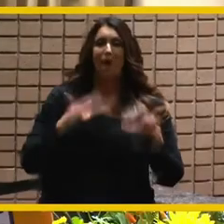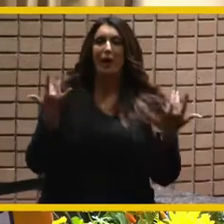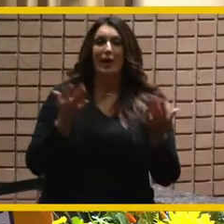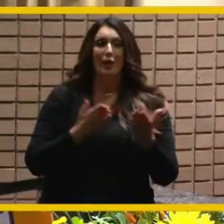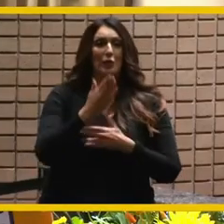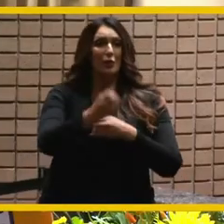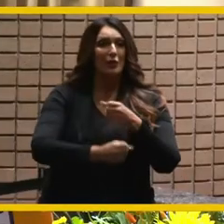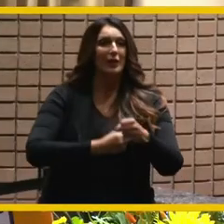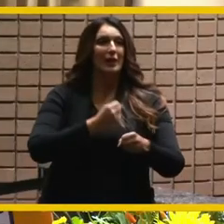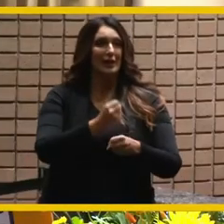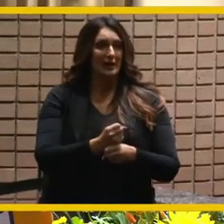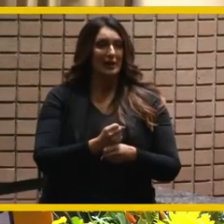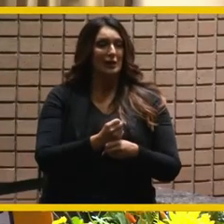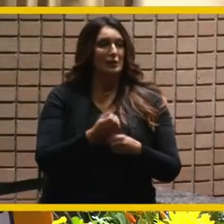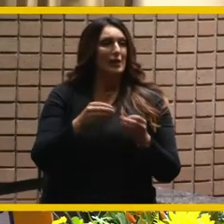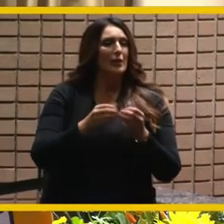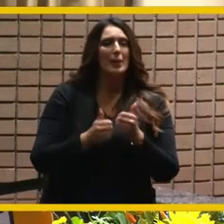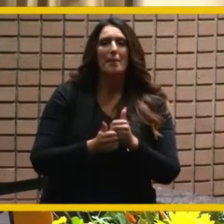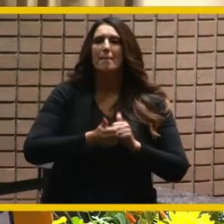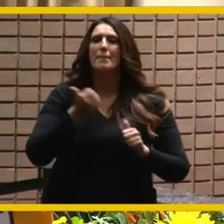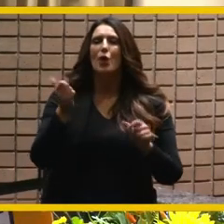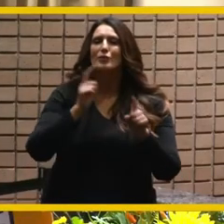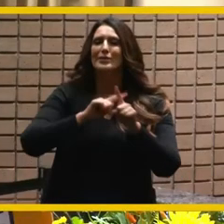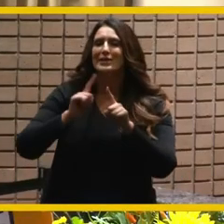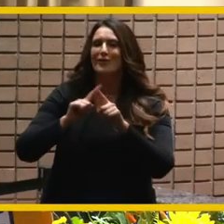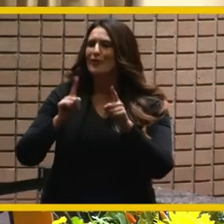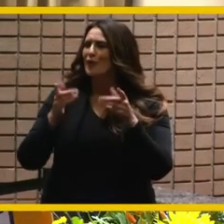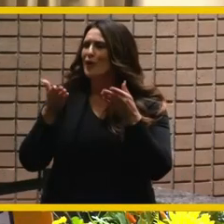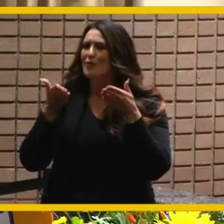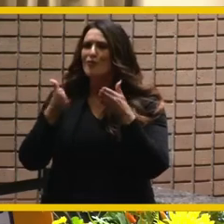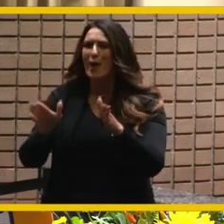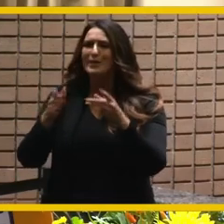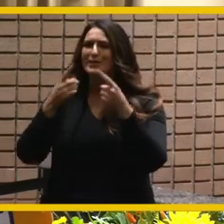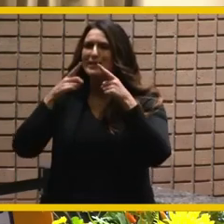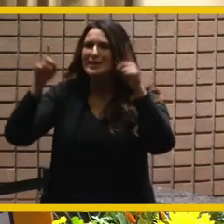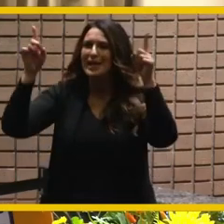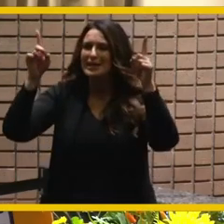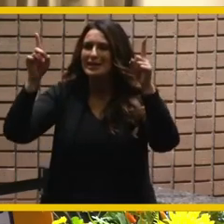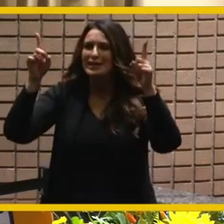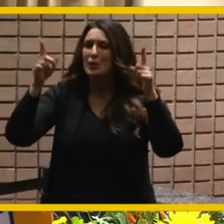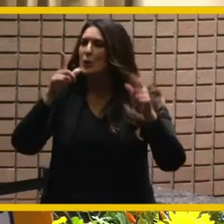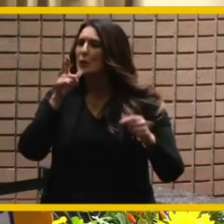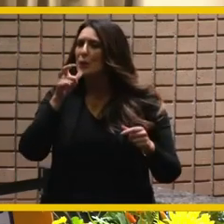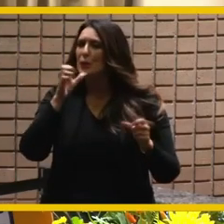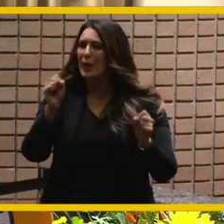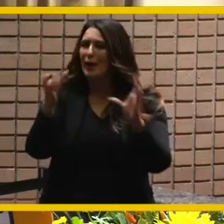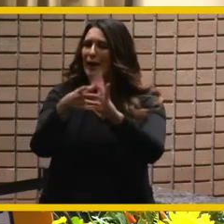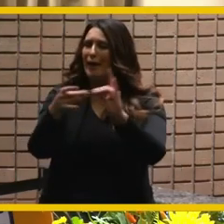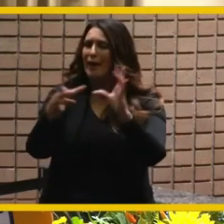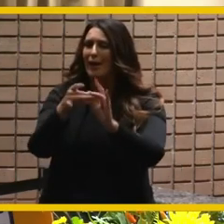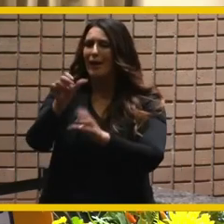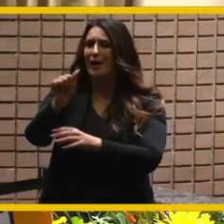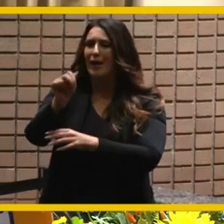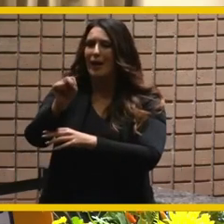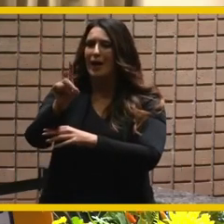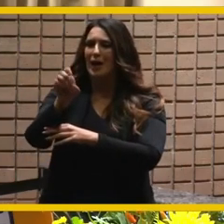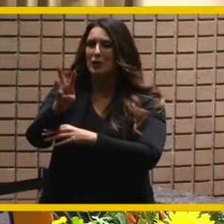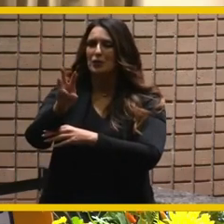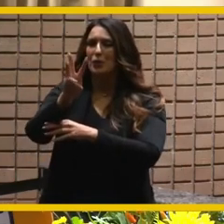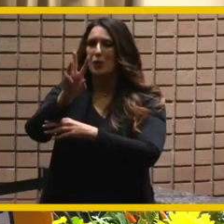fruition in the most interesting ways i'll let andrew walker tell you the rest of this story